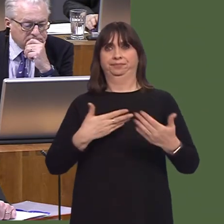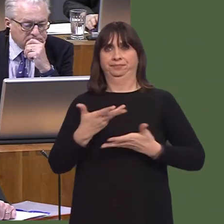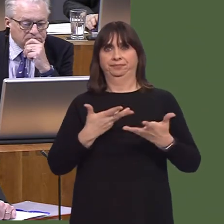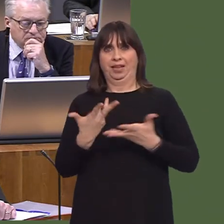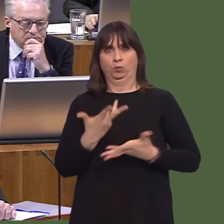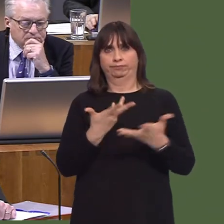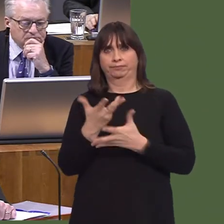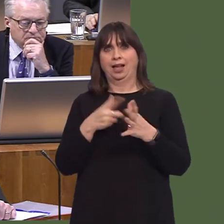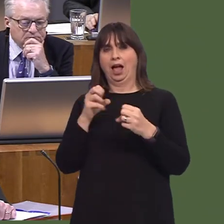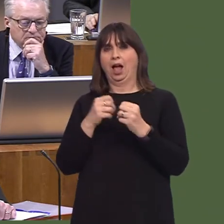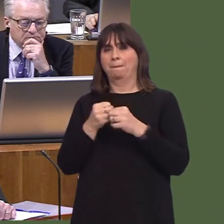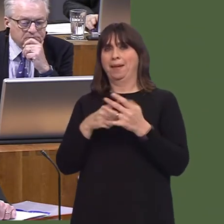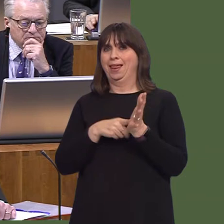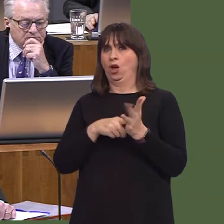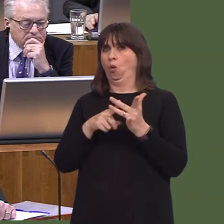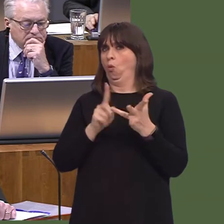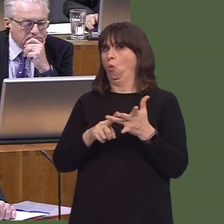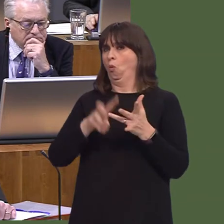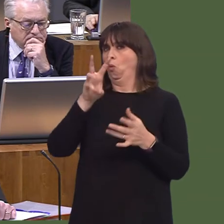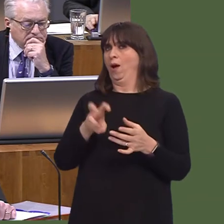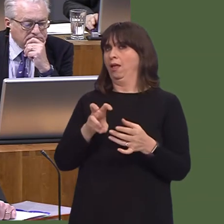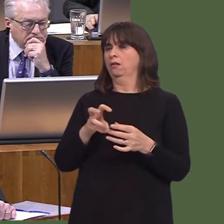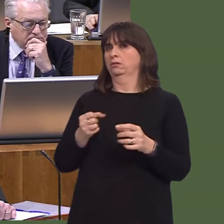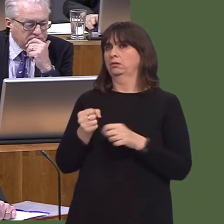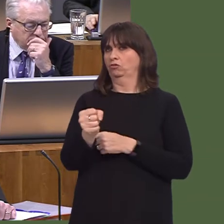will help us tackle the automation generation that is coming our way?